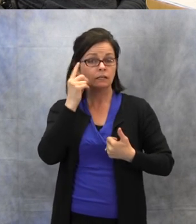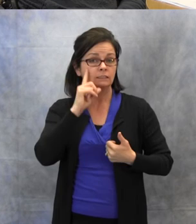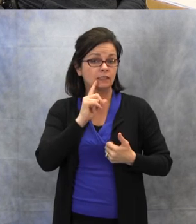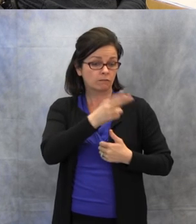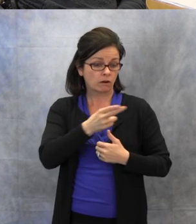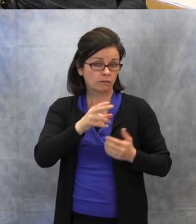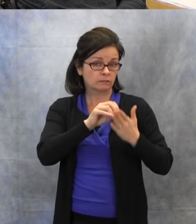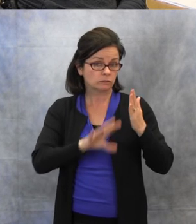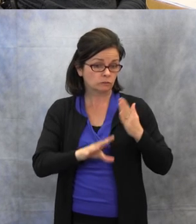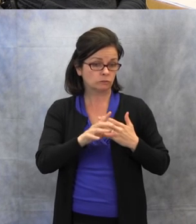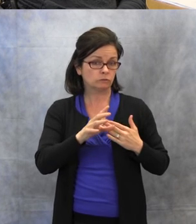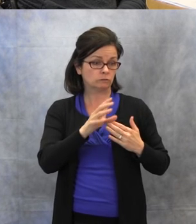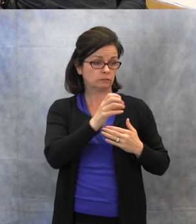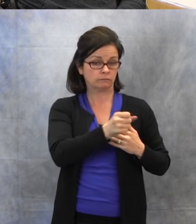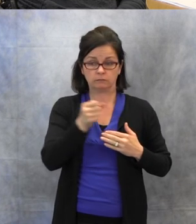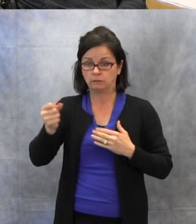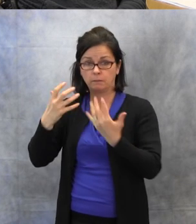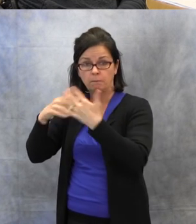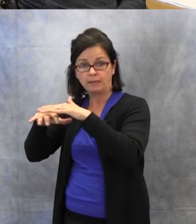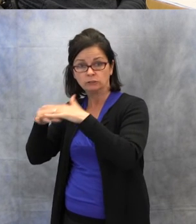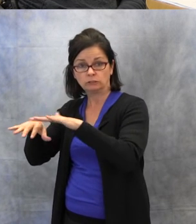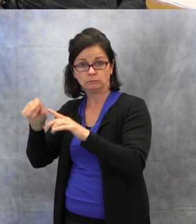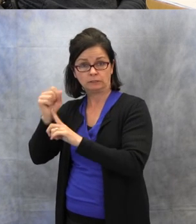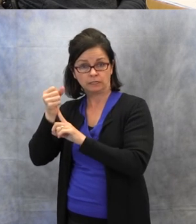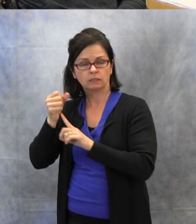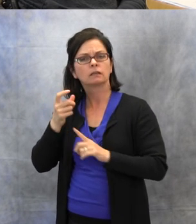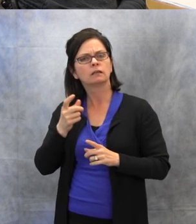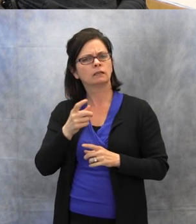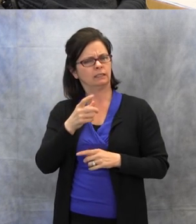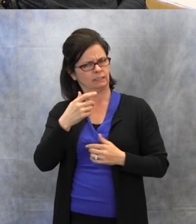in the mainstream setting, it really takes a team